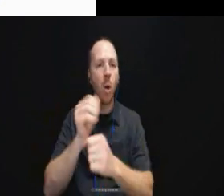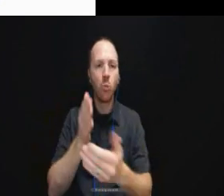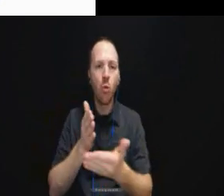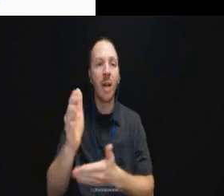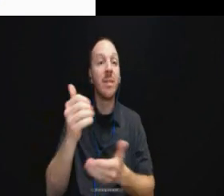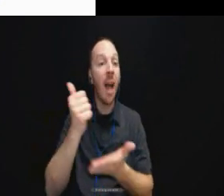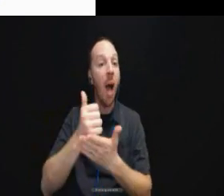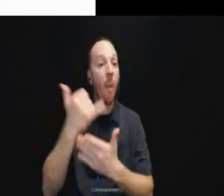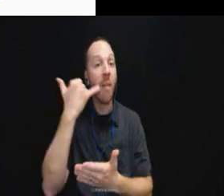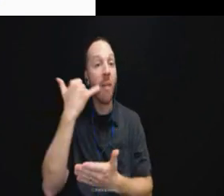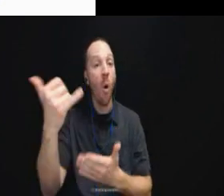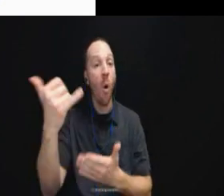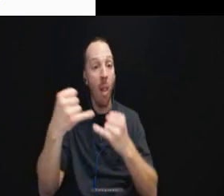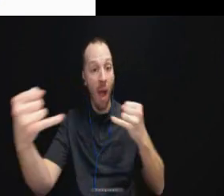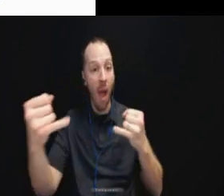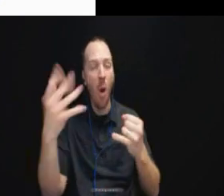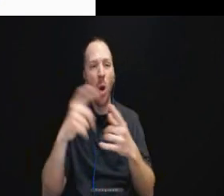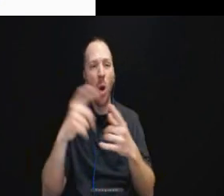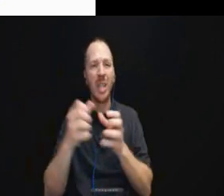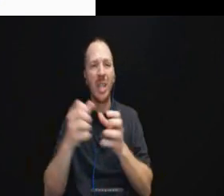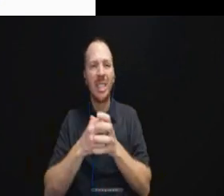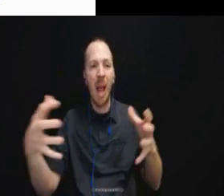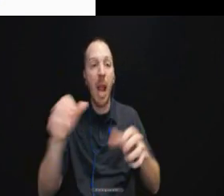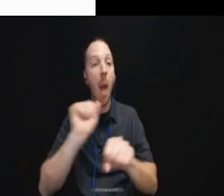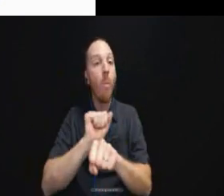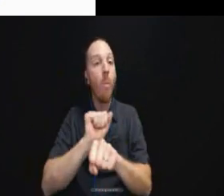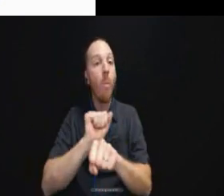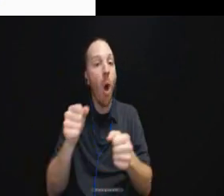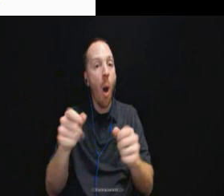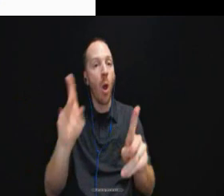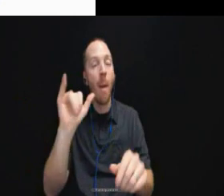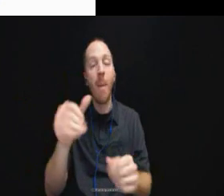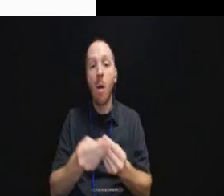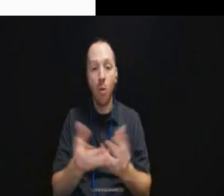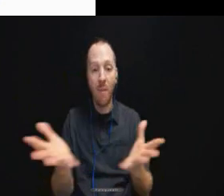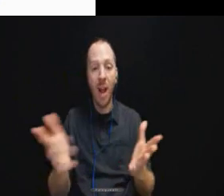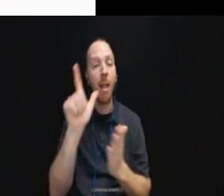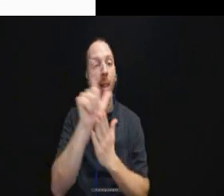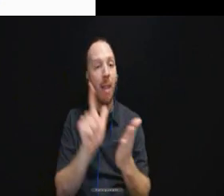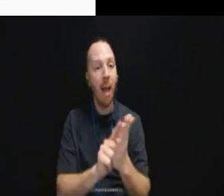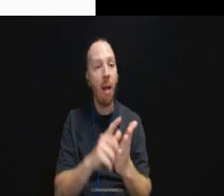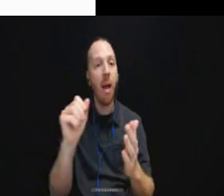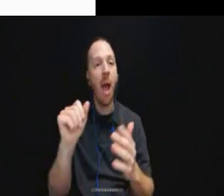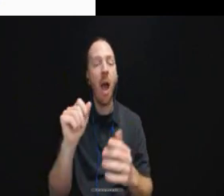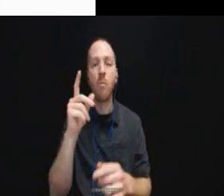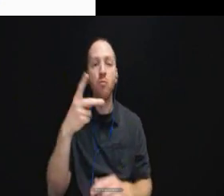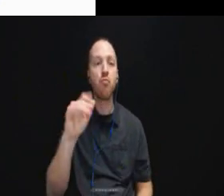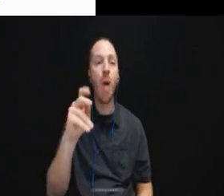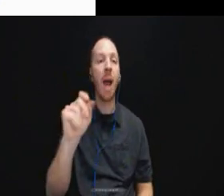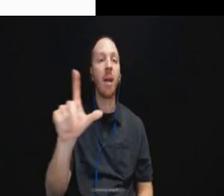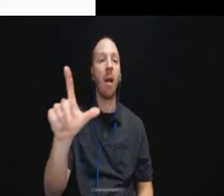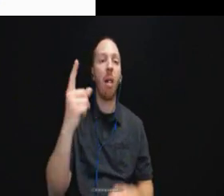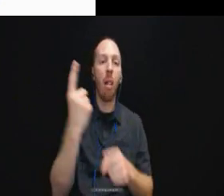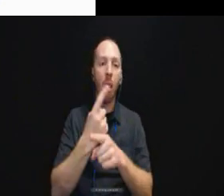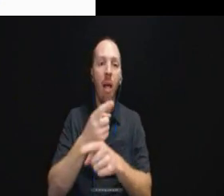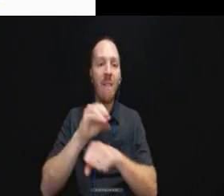opportunities by providing legal and practical advice to applicants and individuals with disabilities.